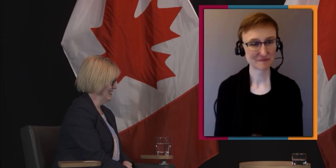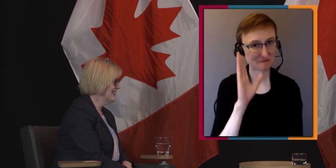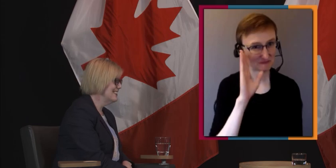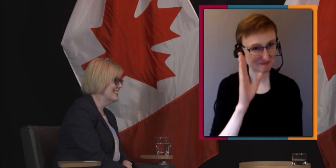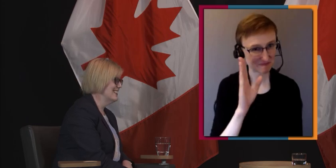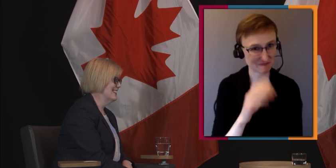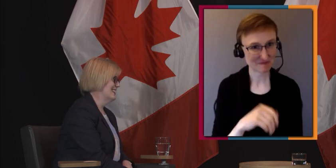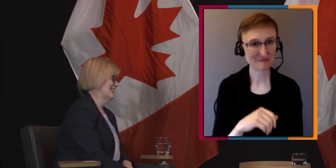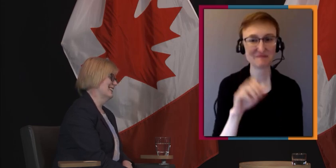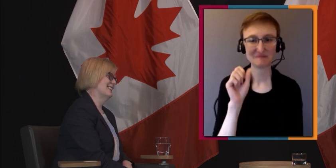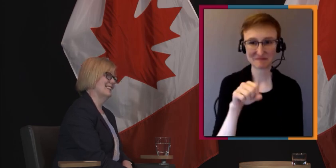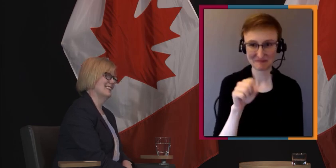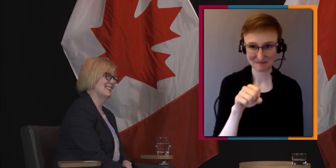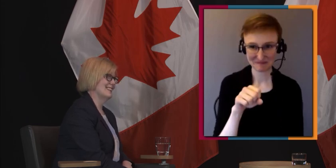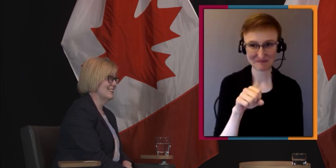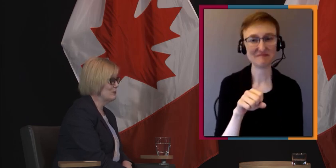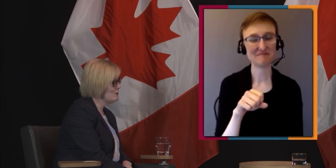I am more than honoured to be here.